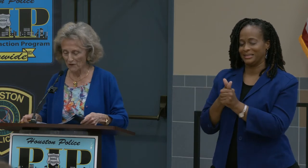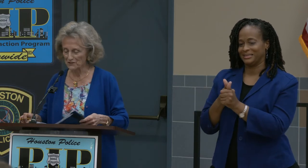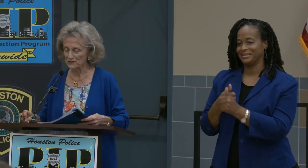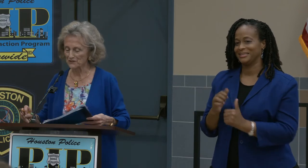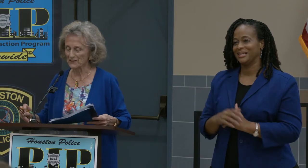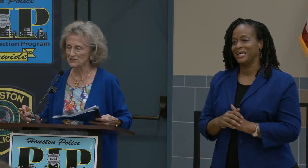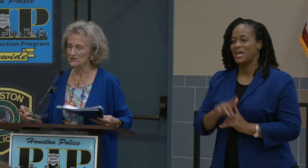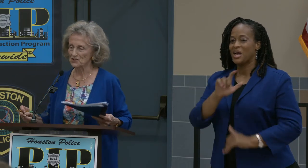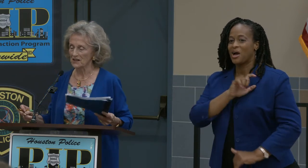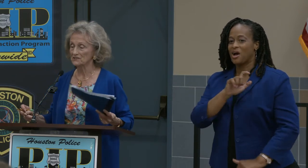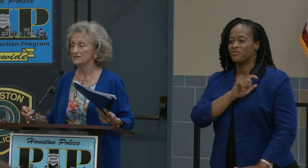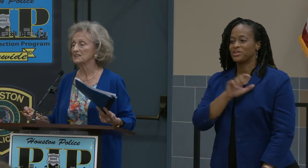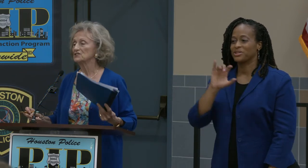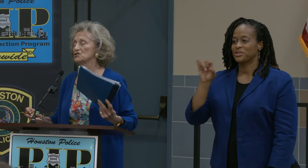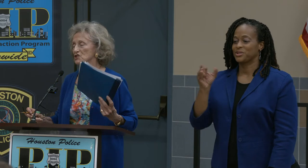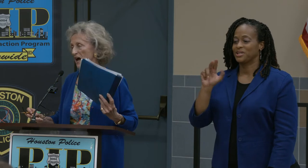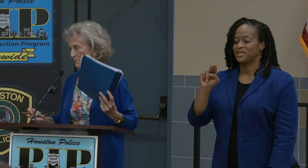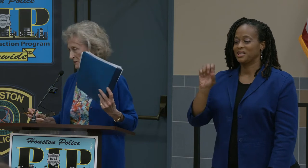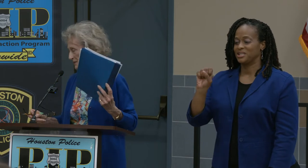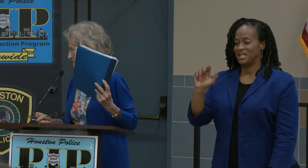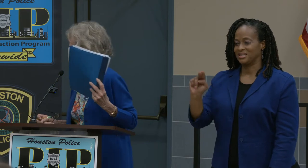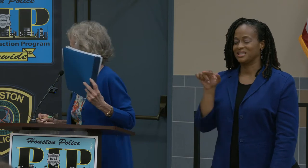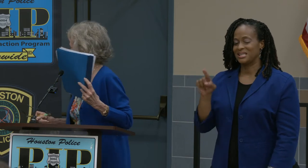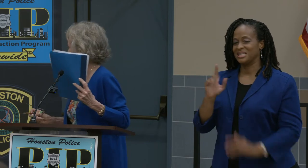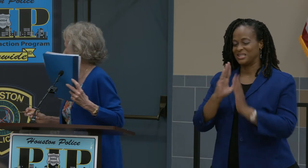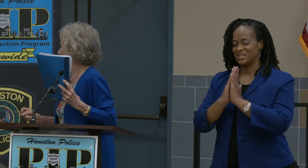Officer Vince Johnson, he's chaplain. >>